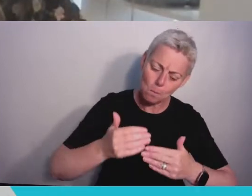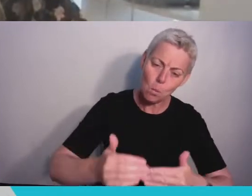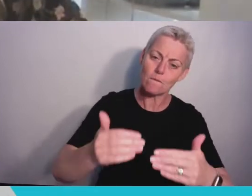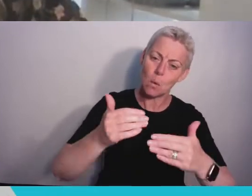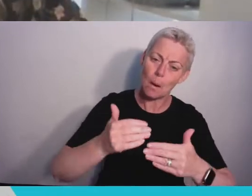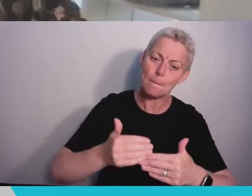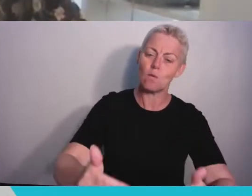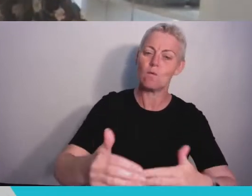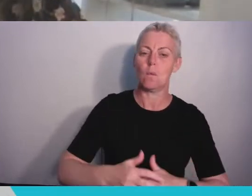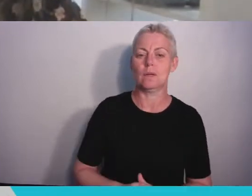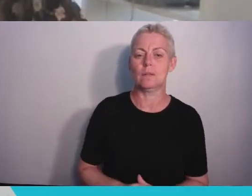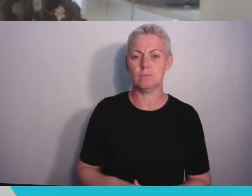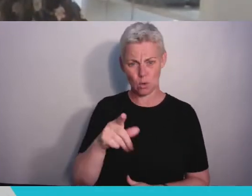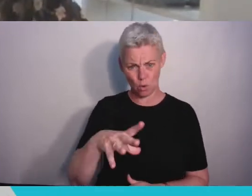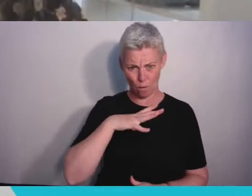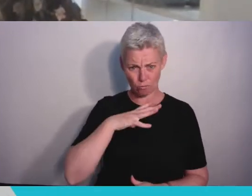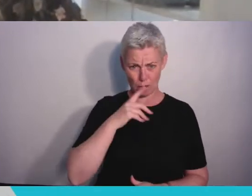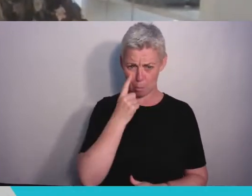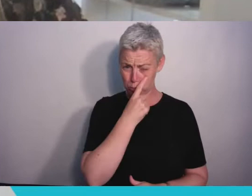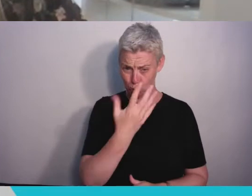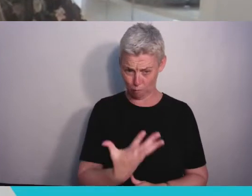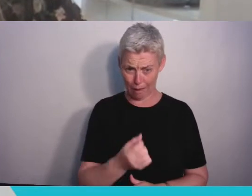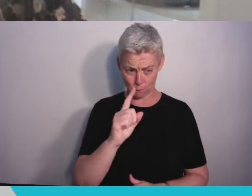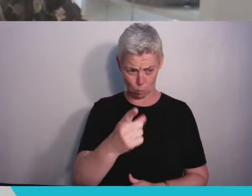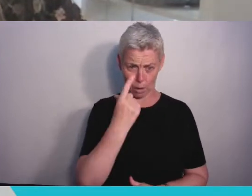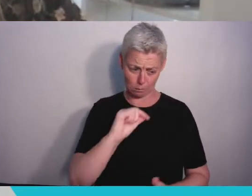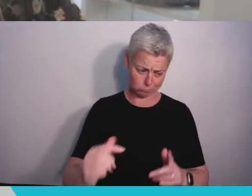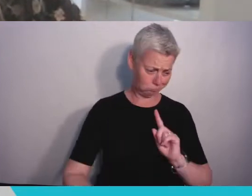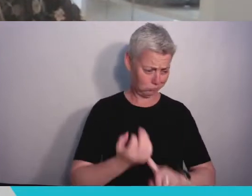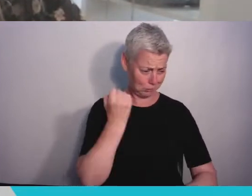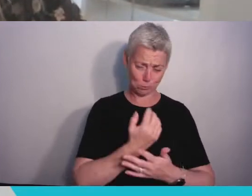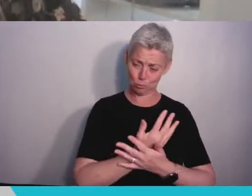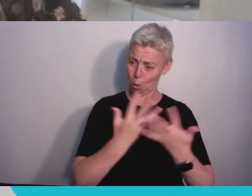over the past two years especially to battle against unexpected hurdles and come out on